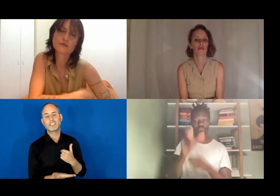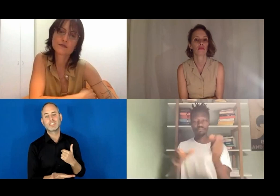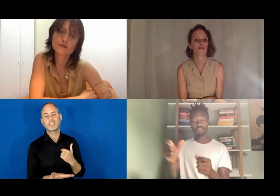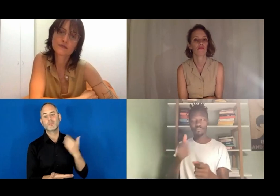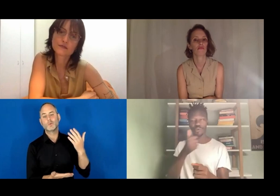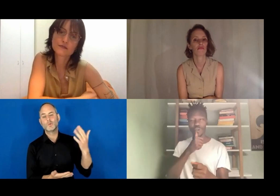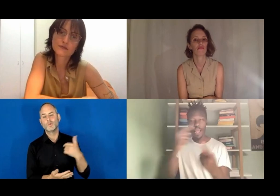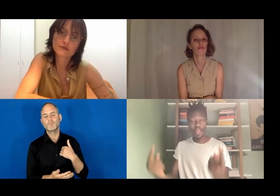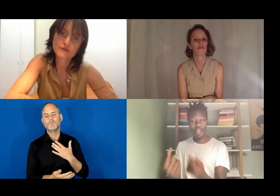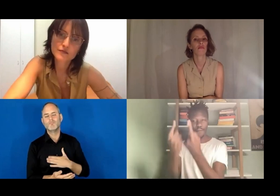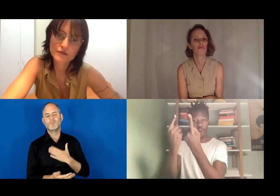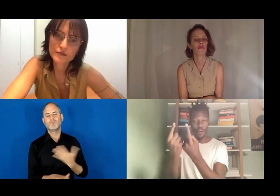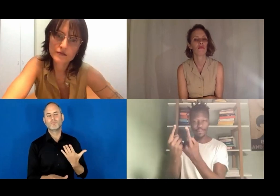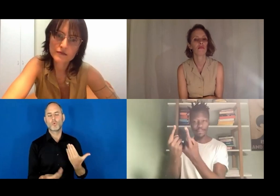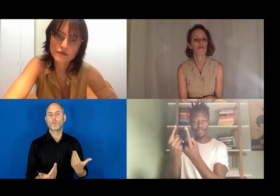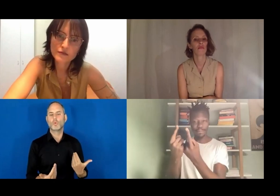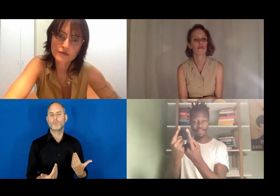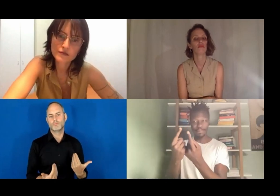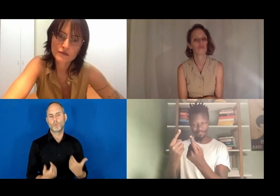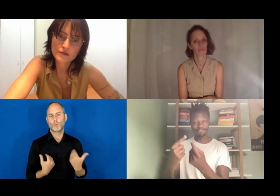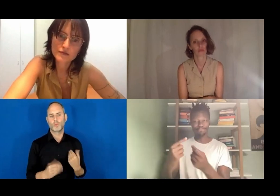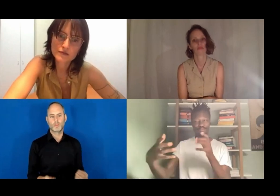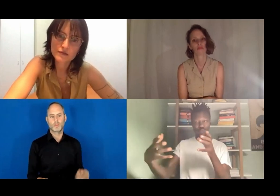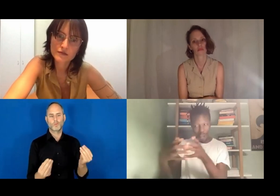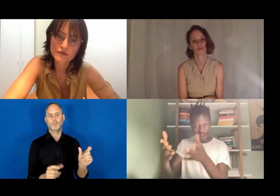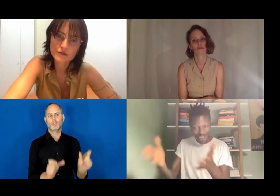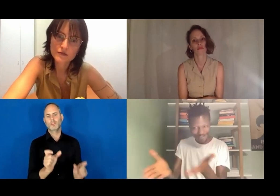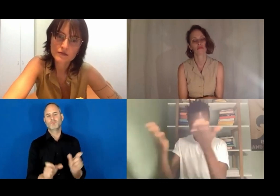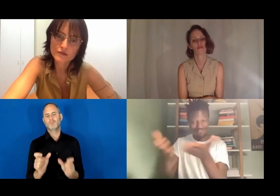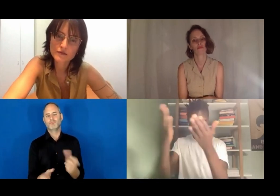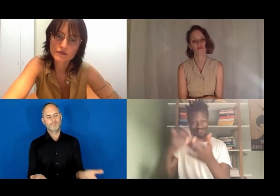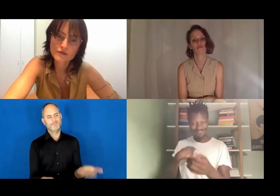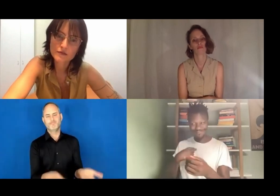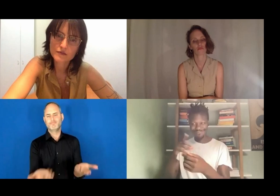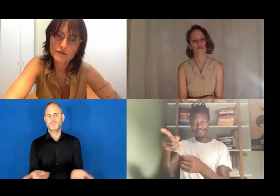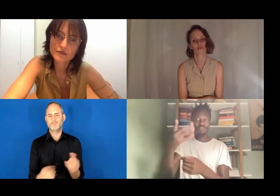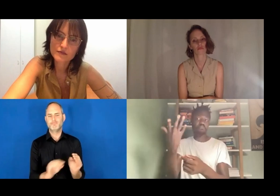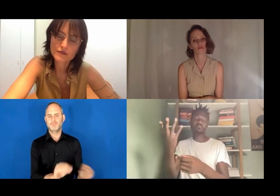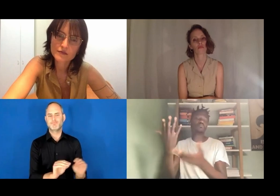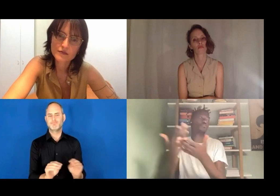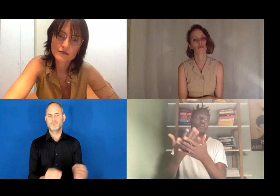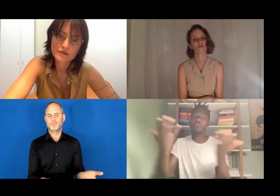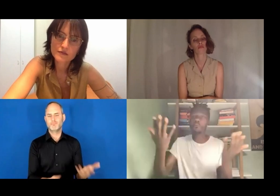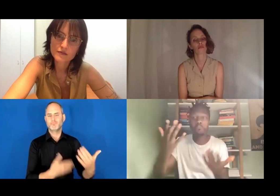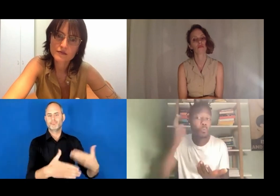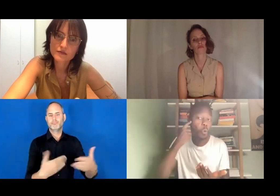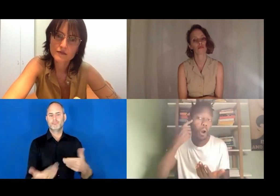Dodzi Dougban: I really want to support young people. I want to encourage them to get involved.